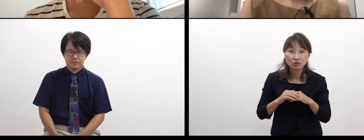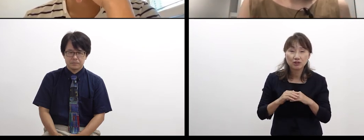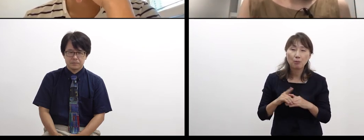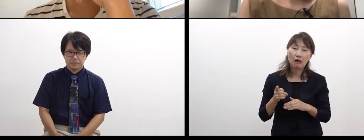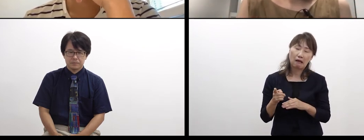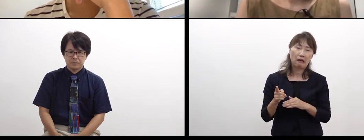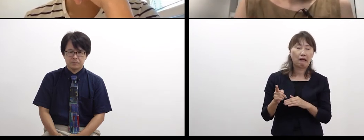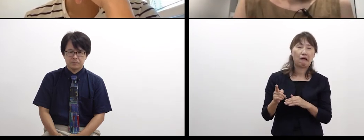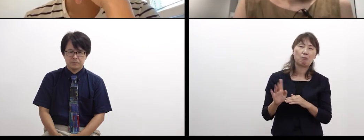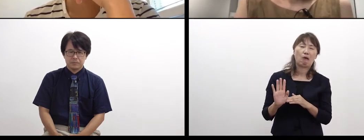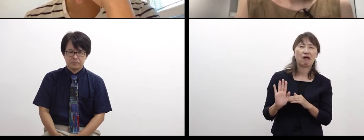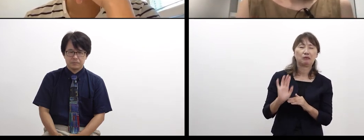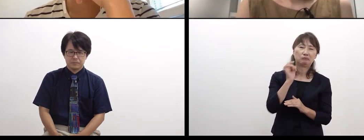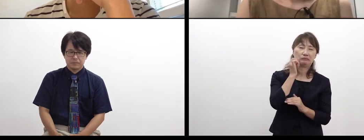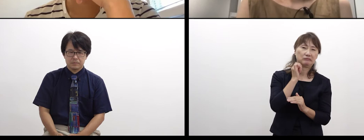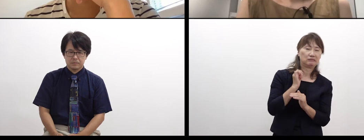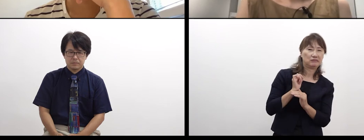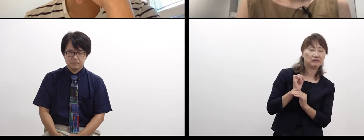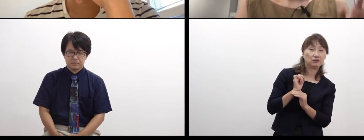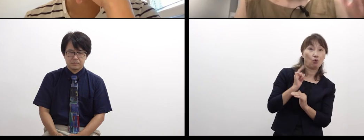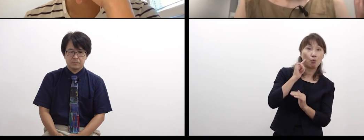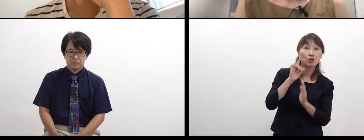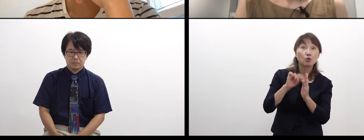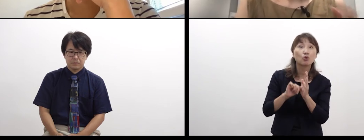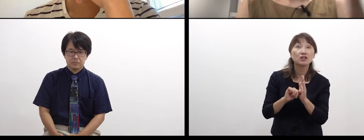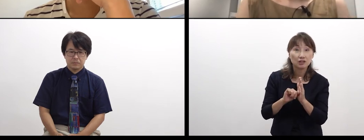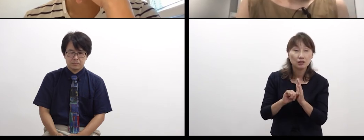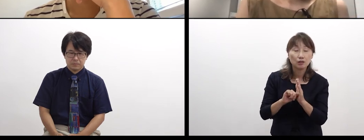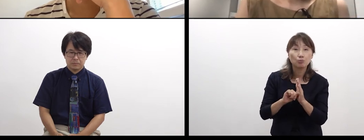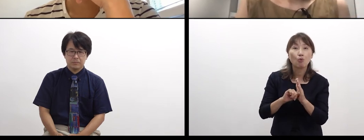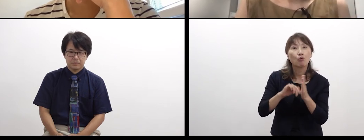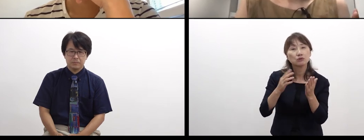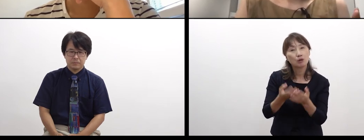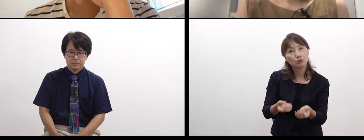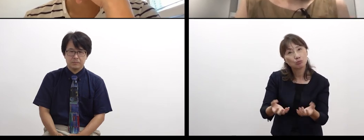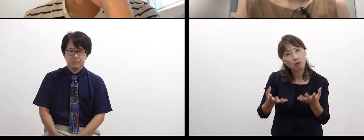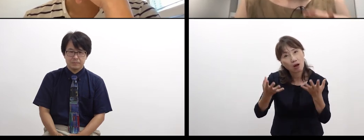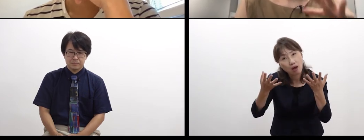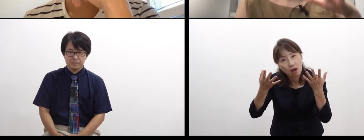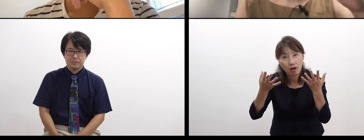it might become something that never exist,